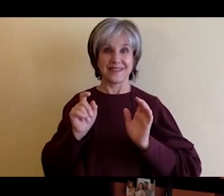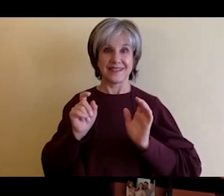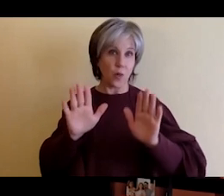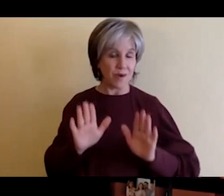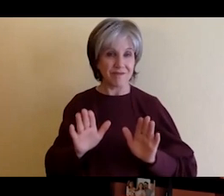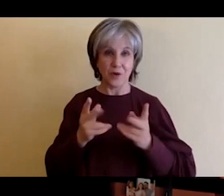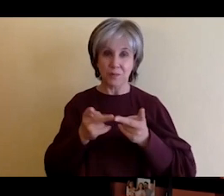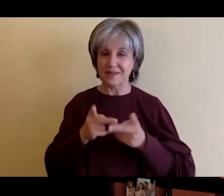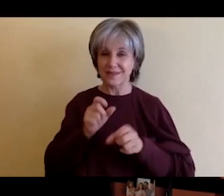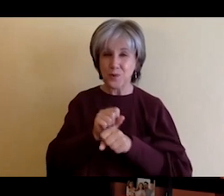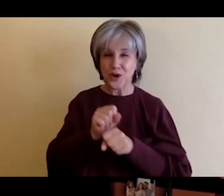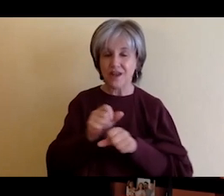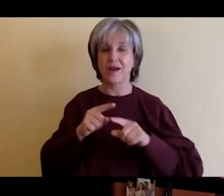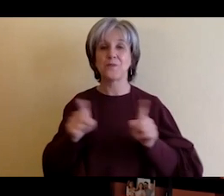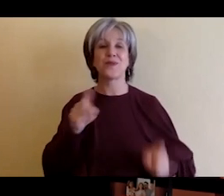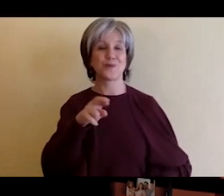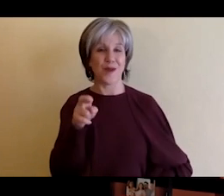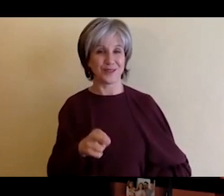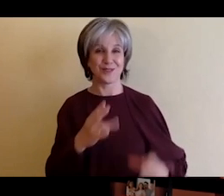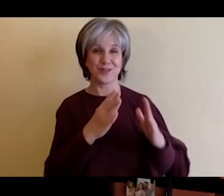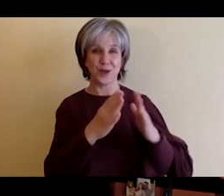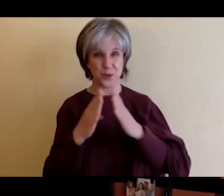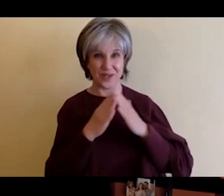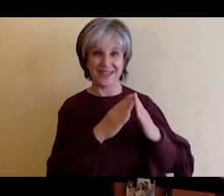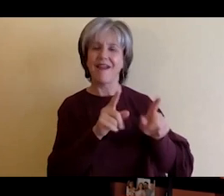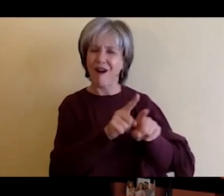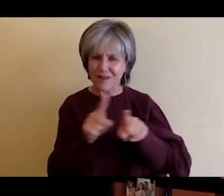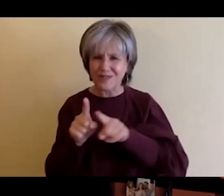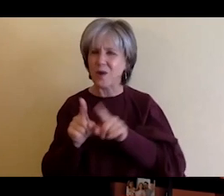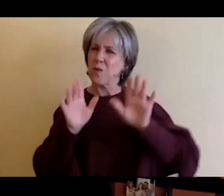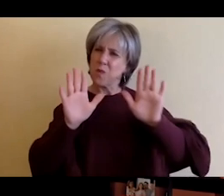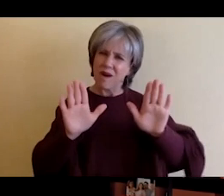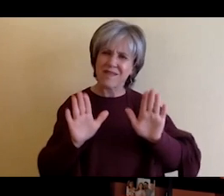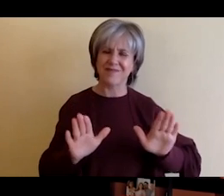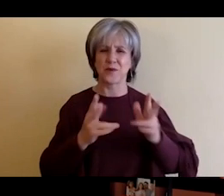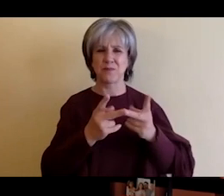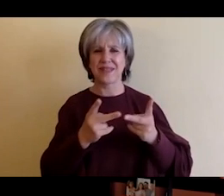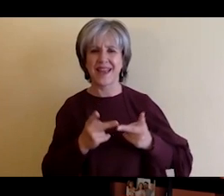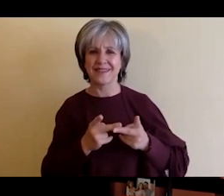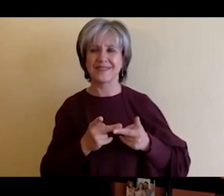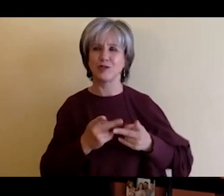dynamic place to live and so i think your response really encapsulates all you can do throughout the year